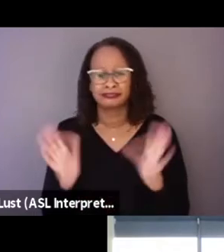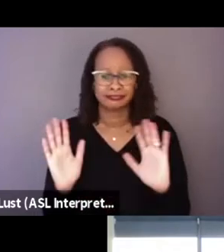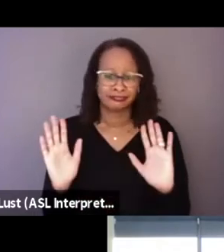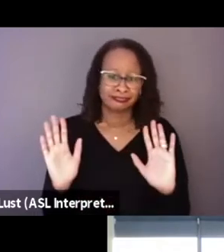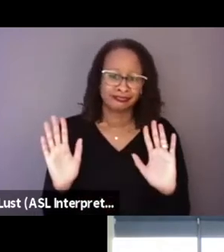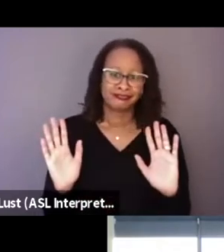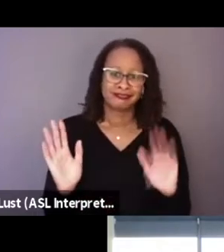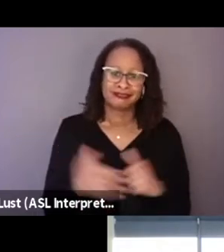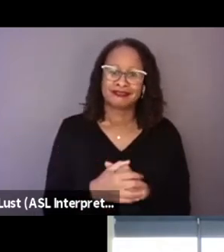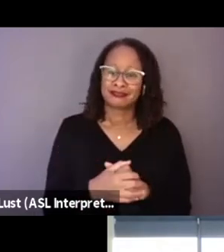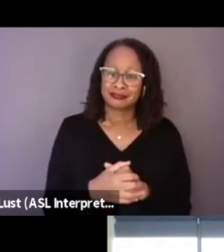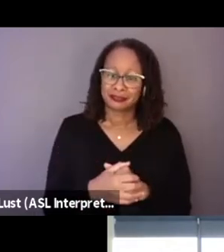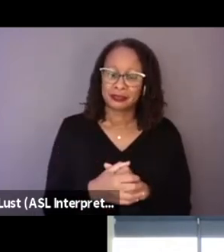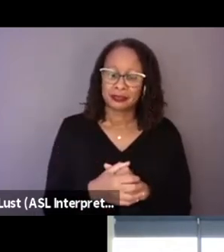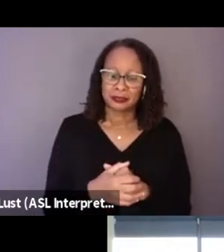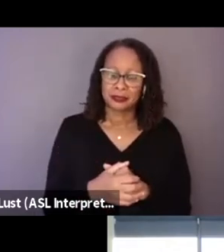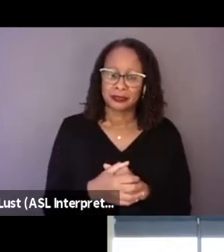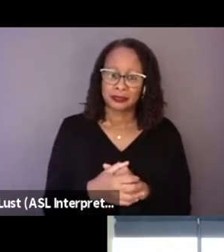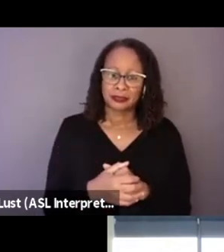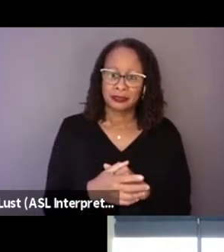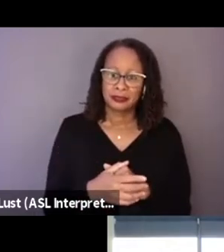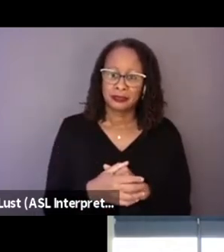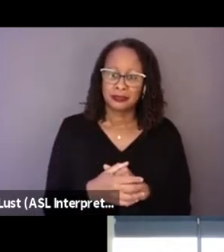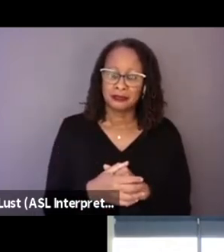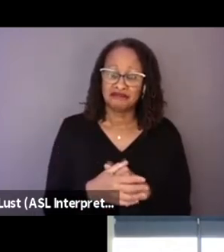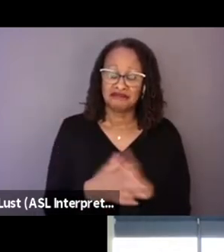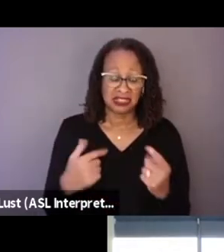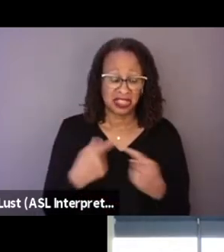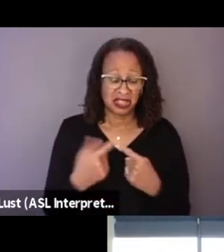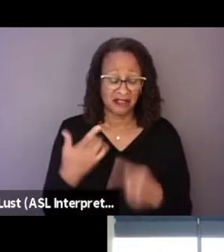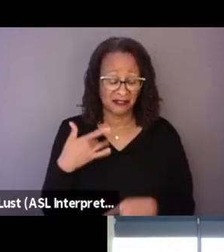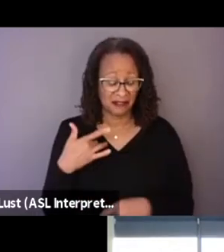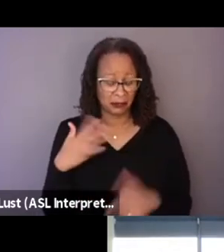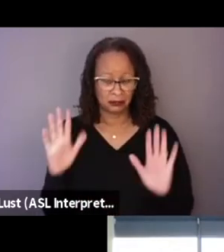And until I think what we have now is a fine balance